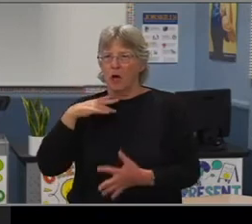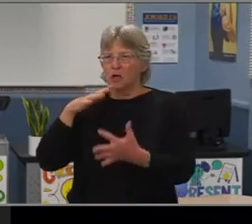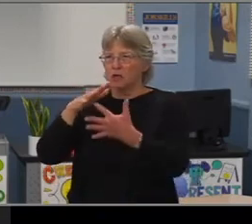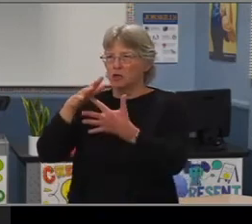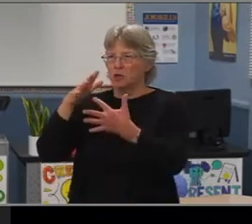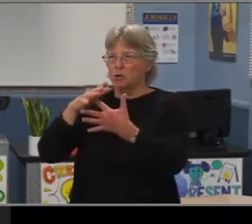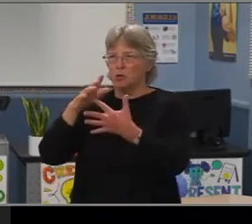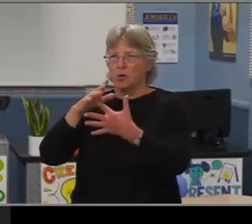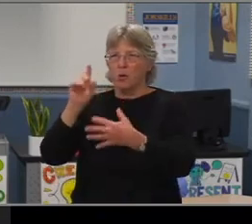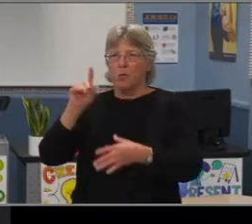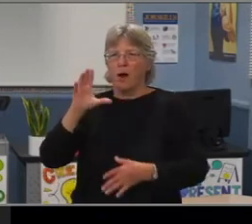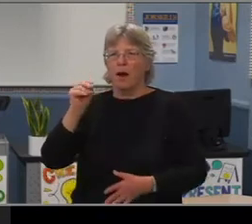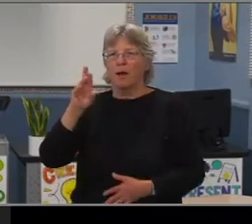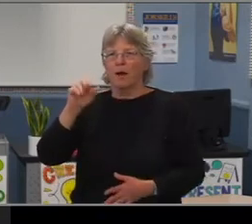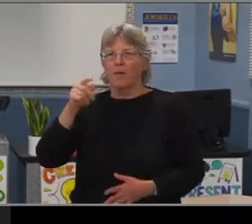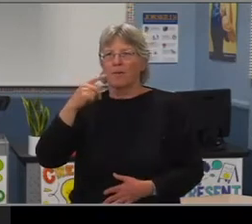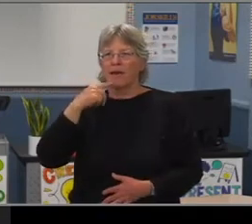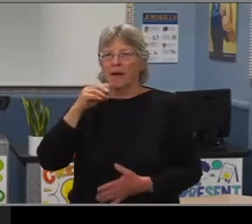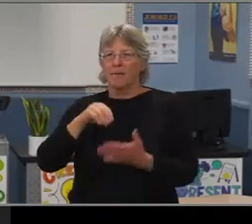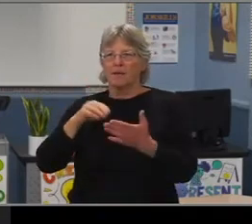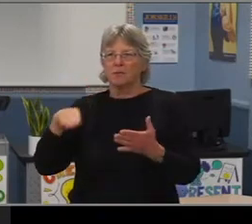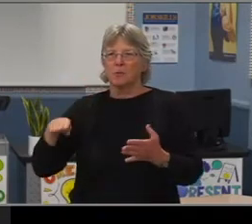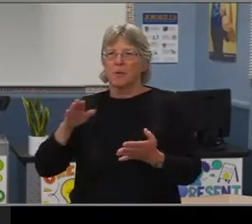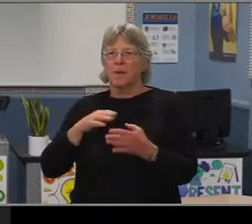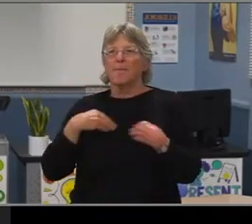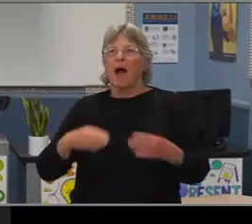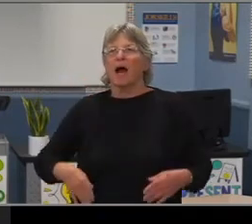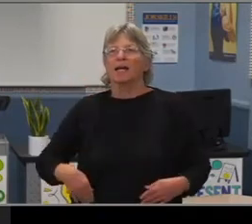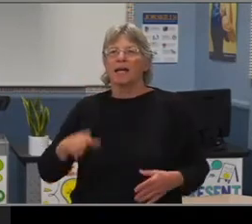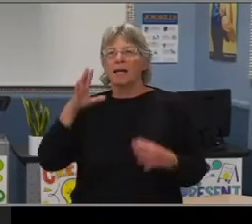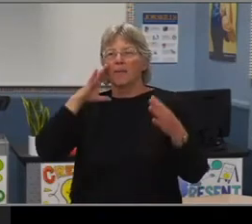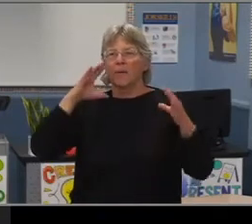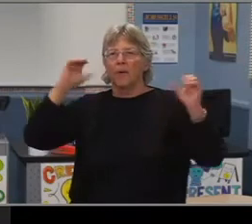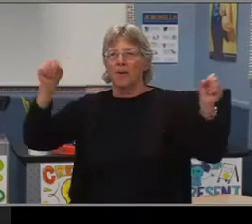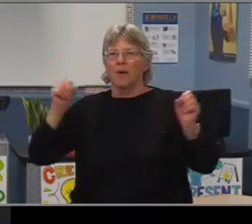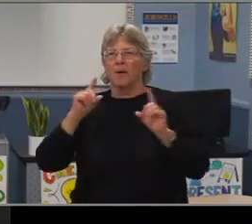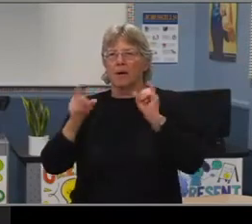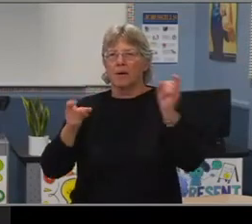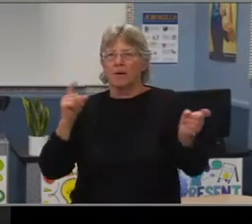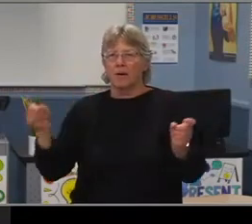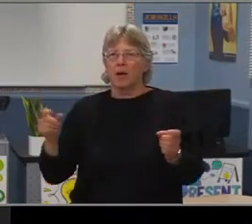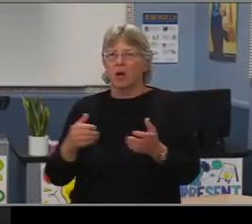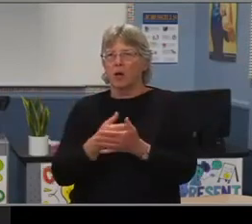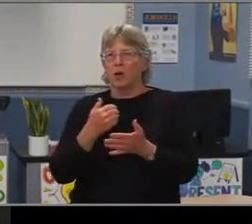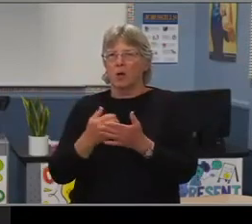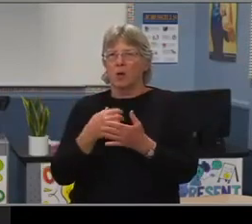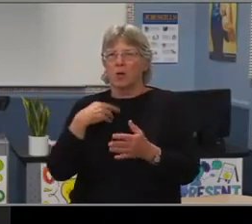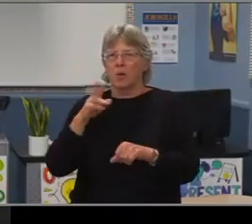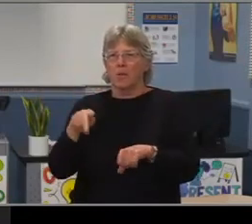and in fact the student body president. I'd like to start this off by giving a warm welcome to our new principal, Dr. Poffenberger.